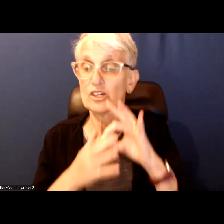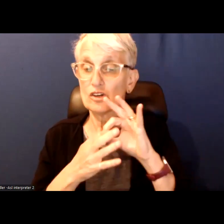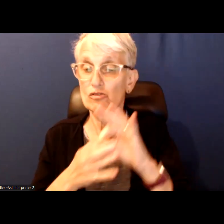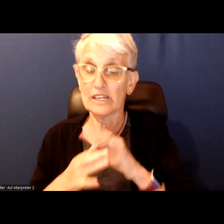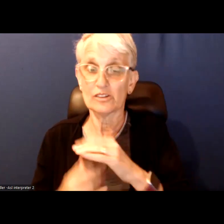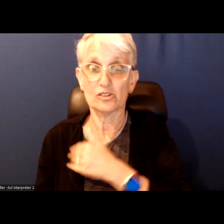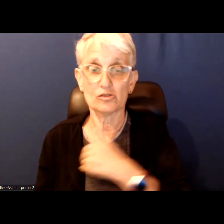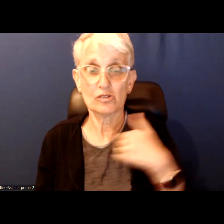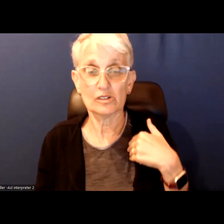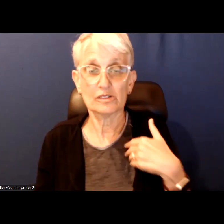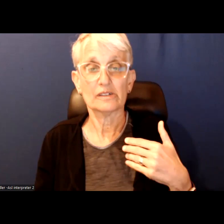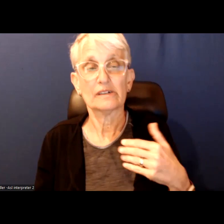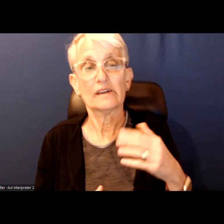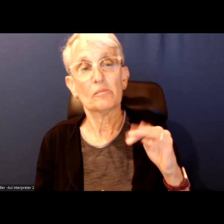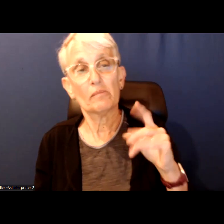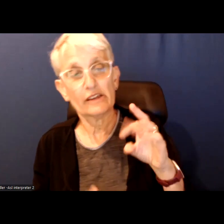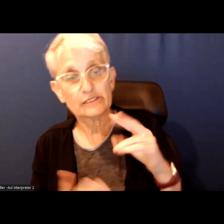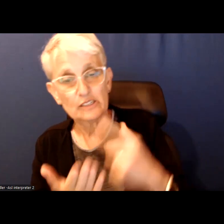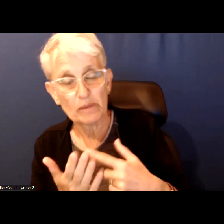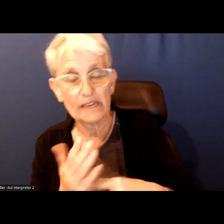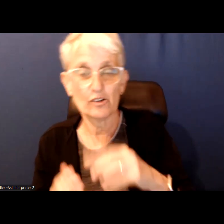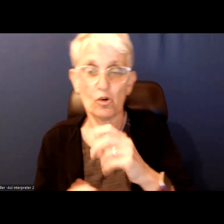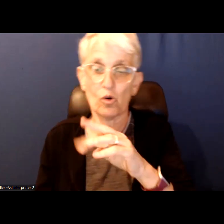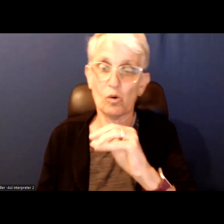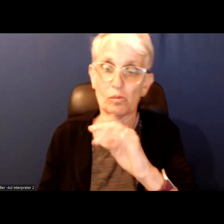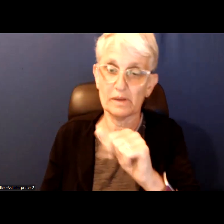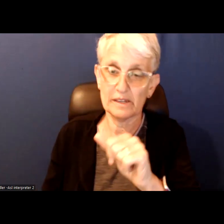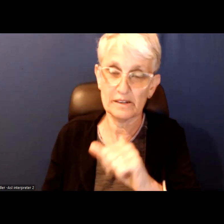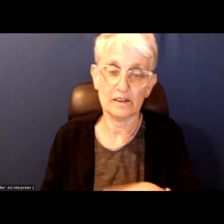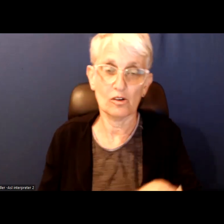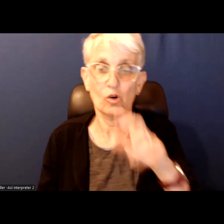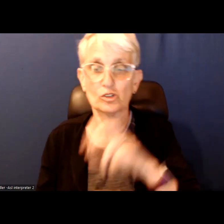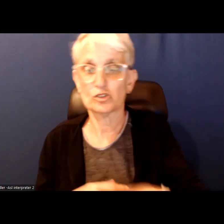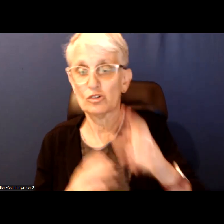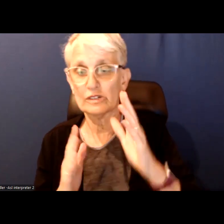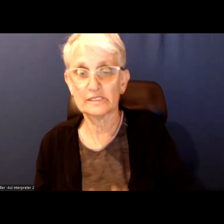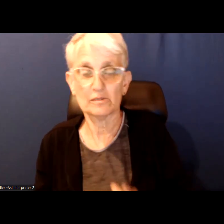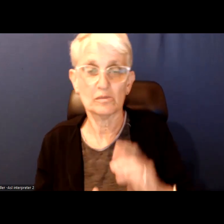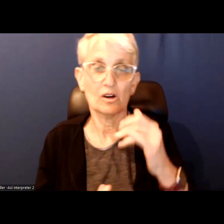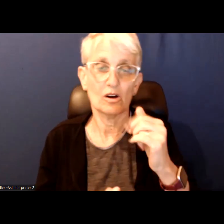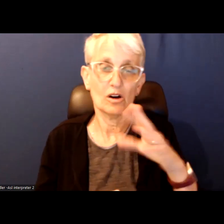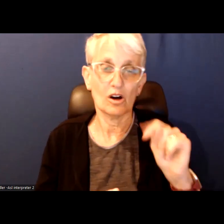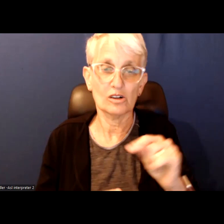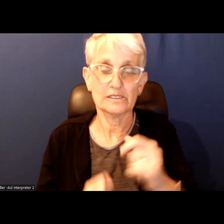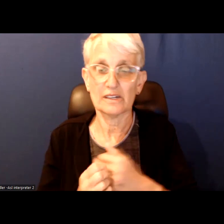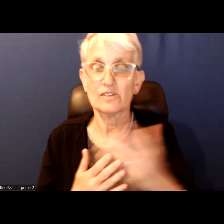it is the mayors debate , media coverage, tourism, arts are all focused in the area